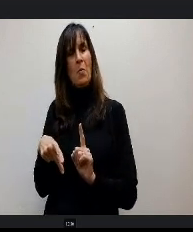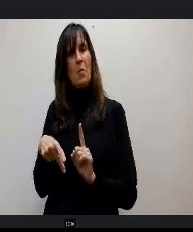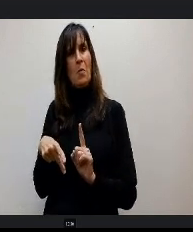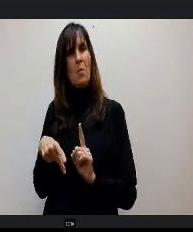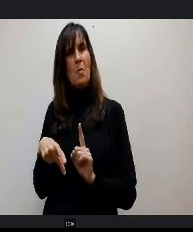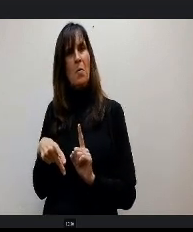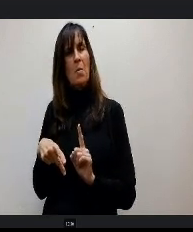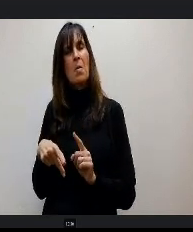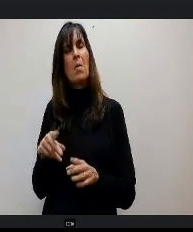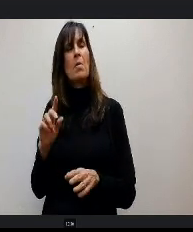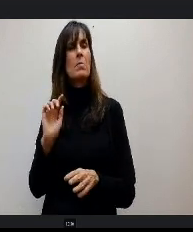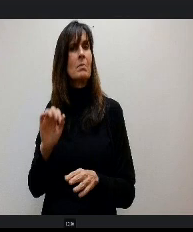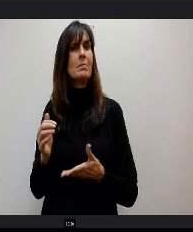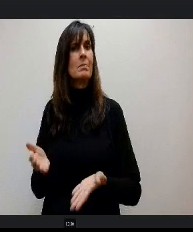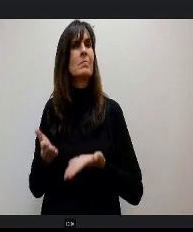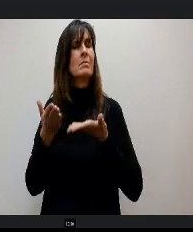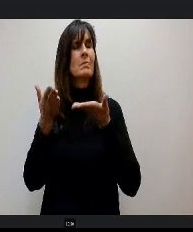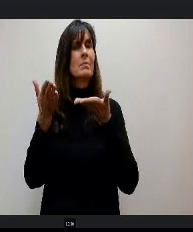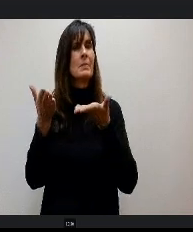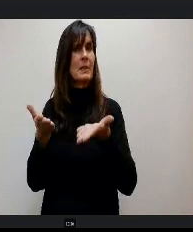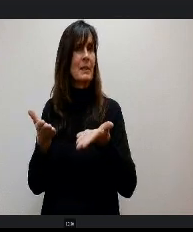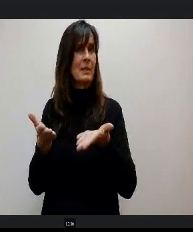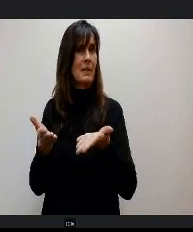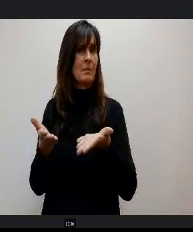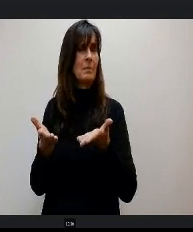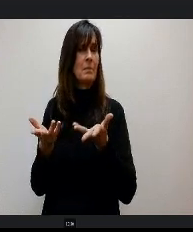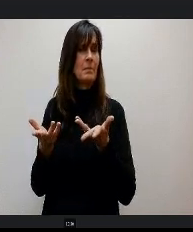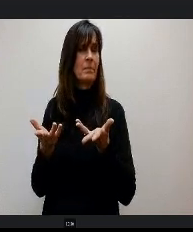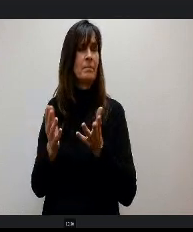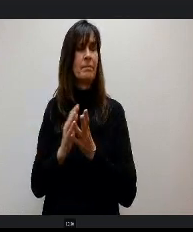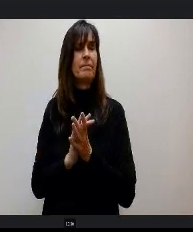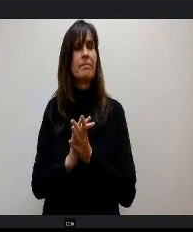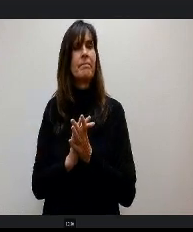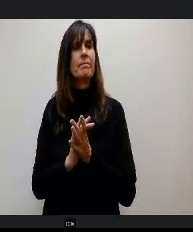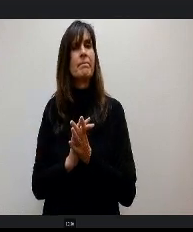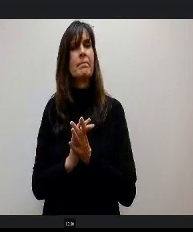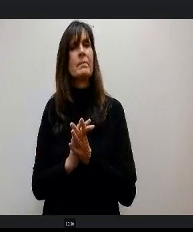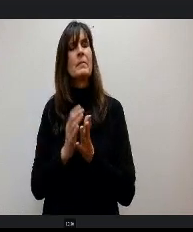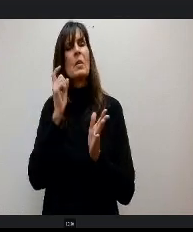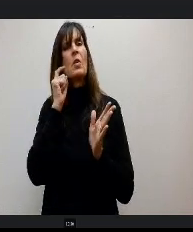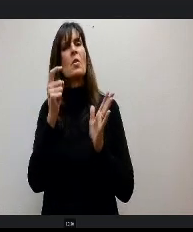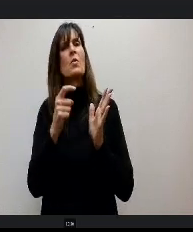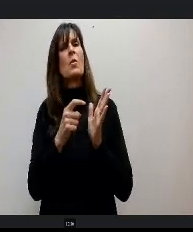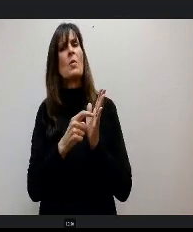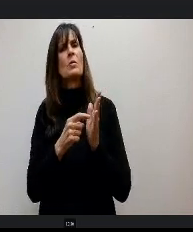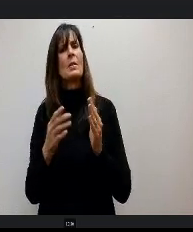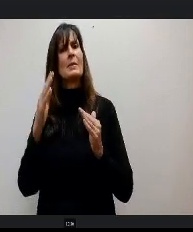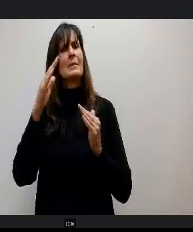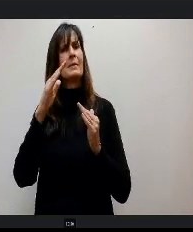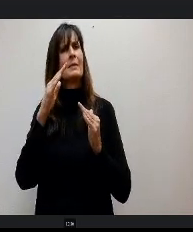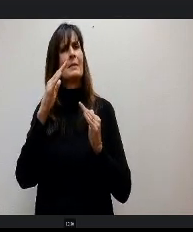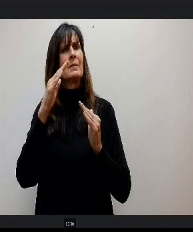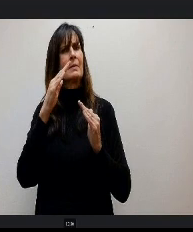recommendations we we'd ask you consider looking at and then also looking at top quartile. The issue with is we're always looking at this in the rear